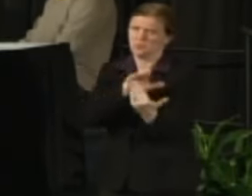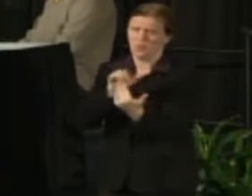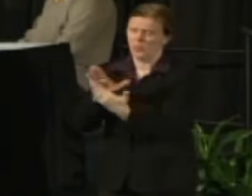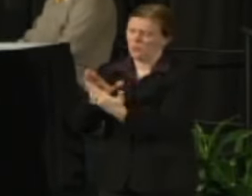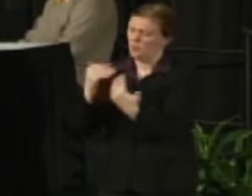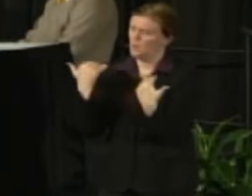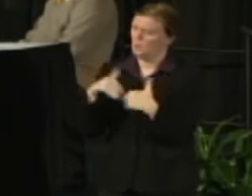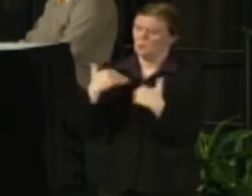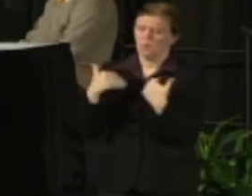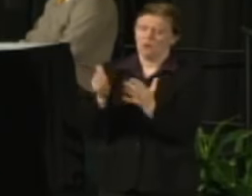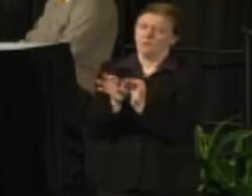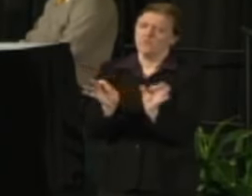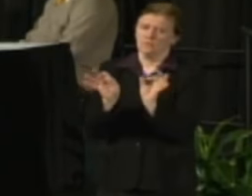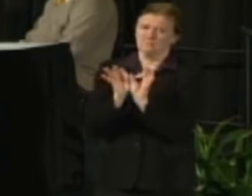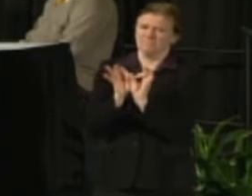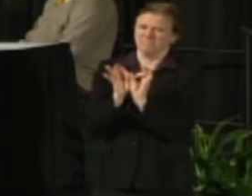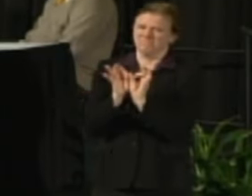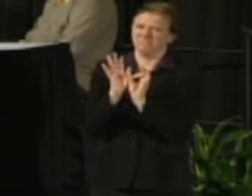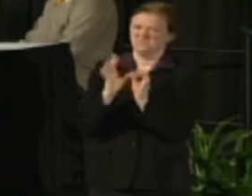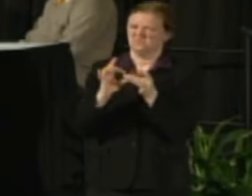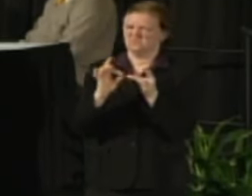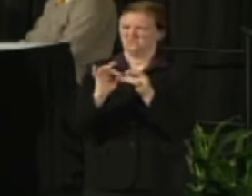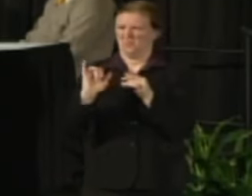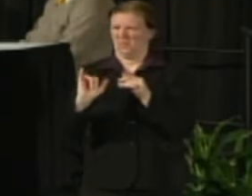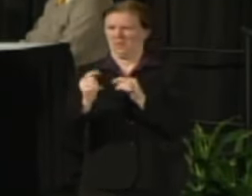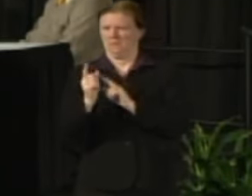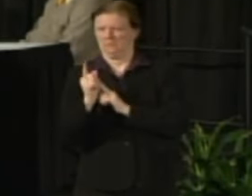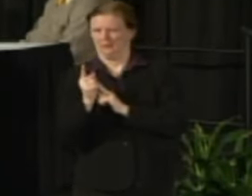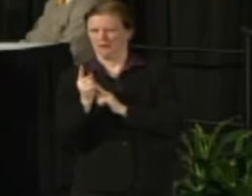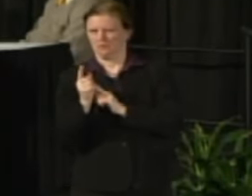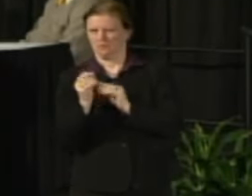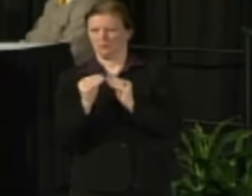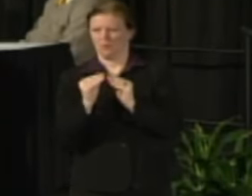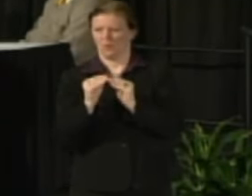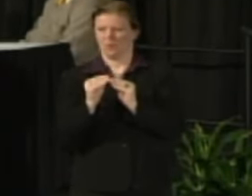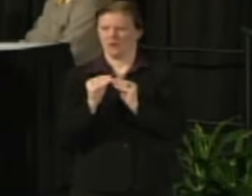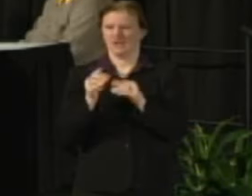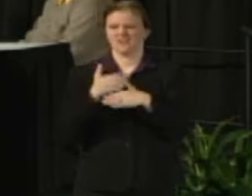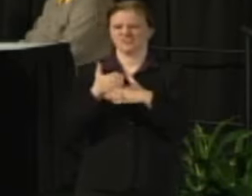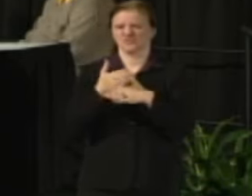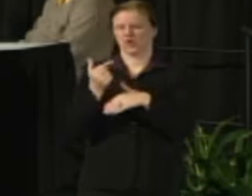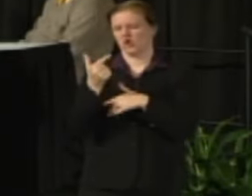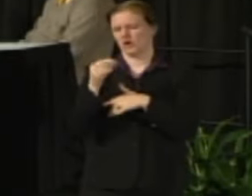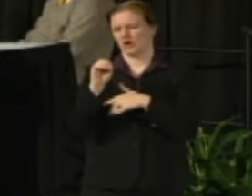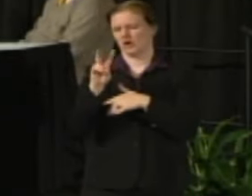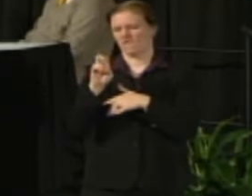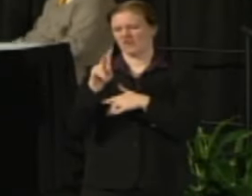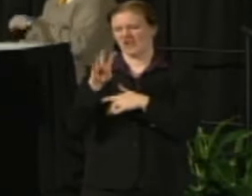It's critically important. I'll talk more in my closing comment about the role of shared governance in Chapter 36 issues.